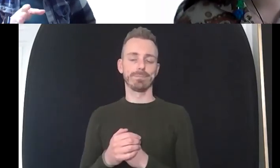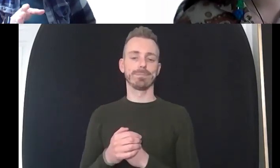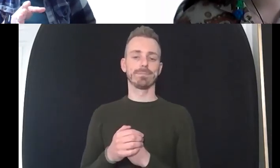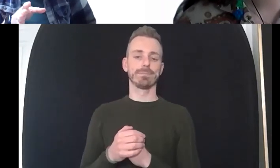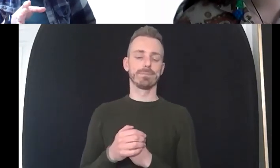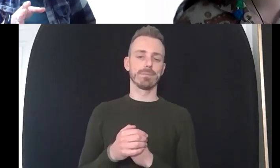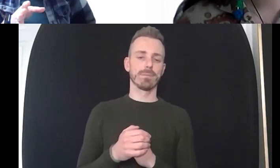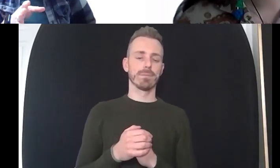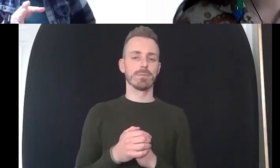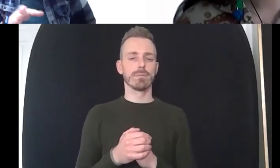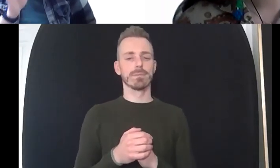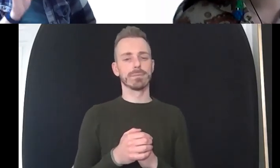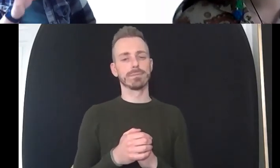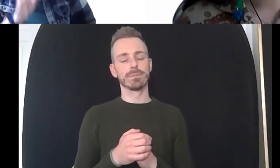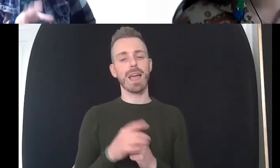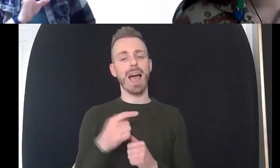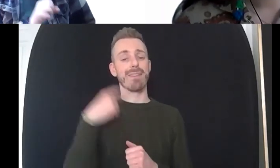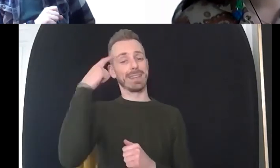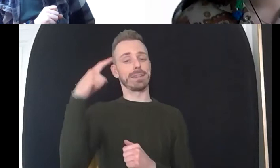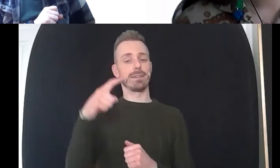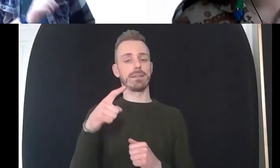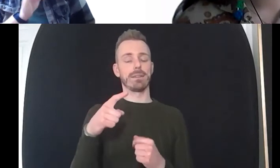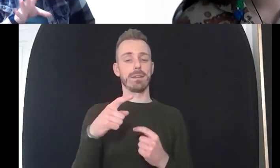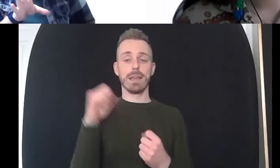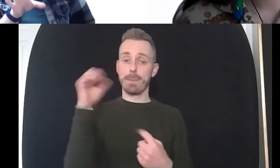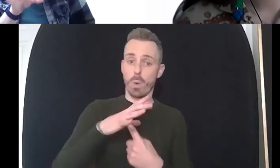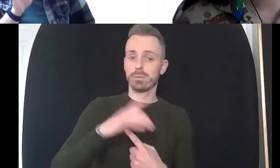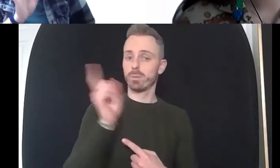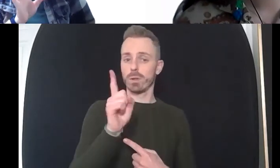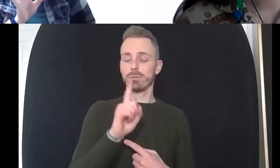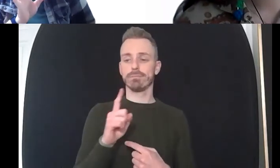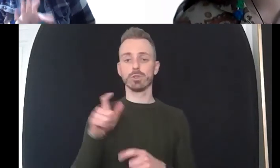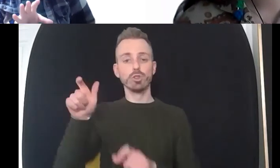thing before all of that is having a dialogue with people with their own students who are from